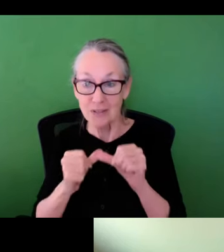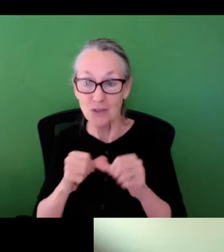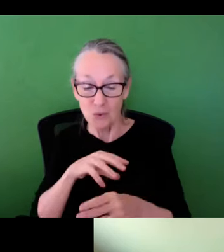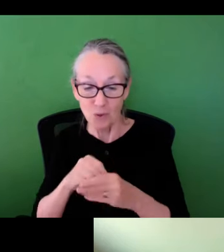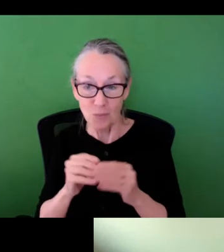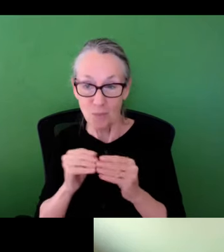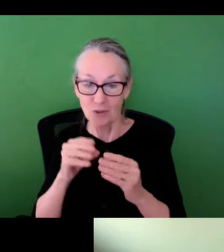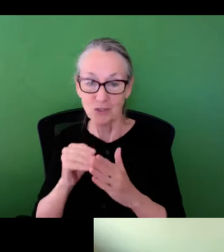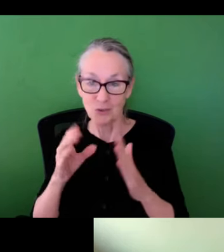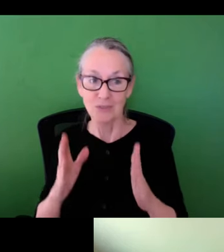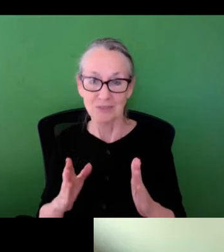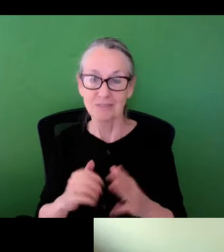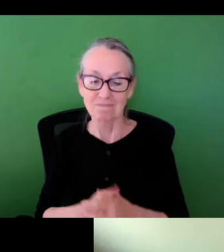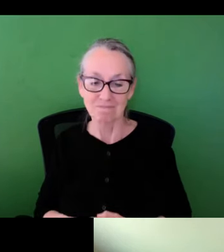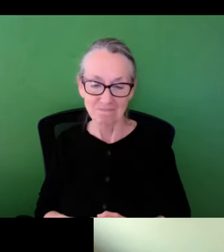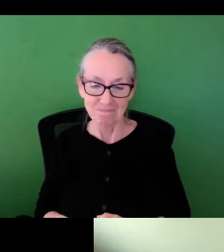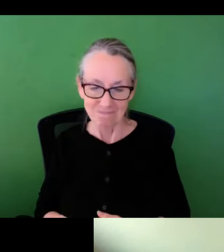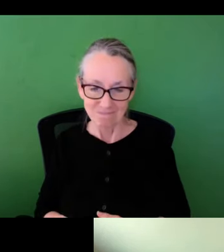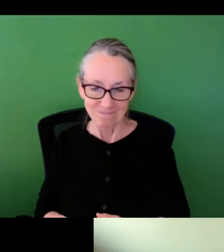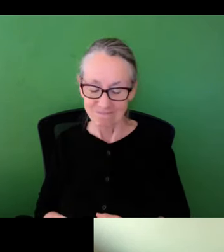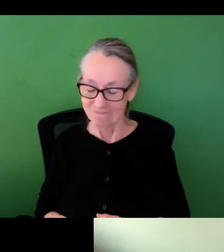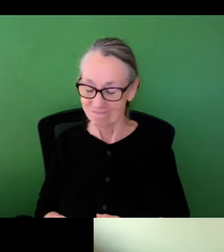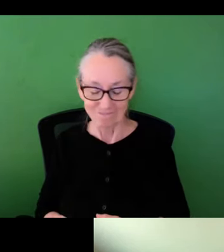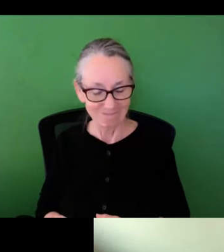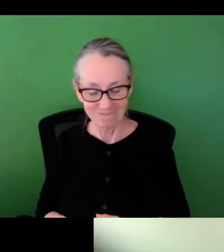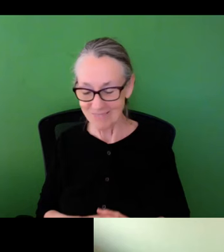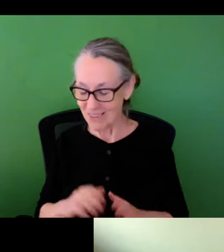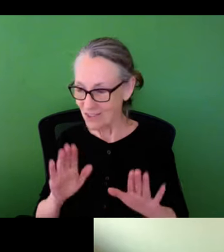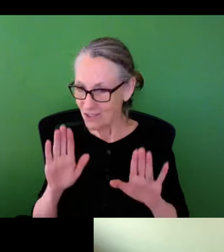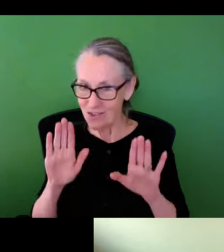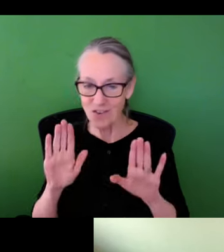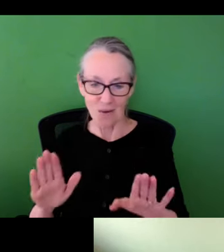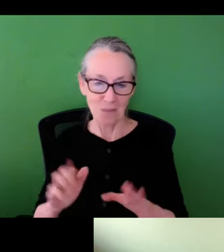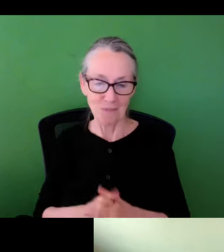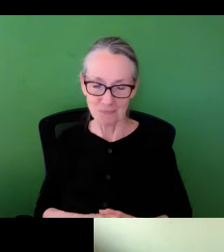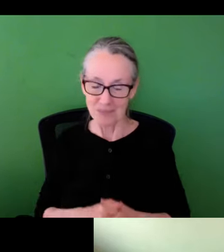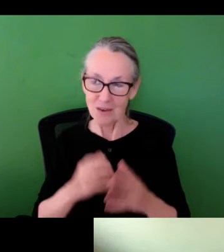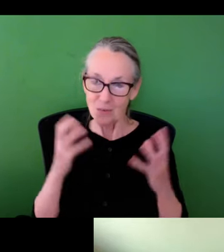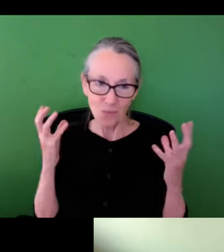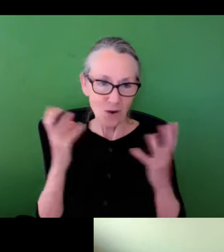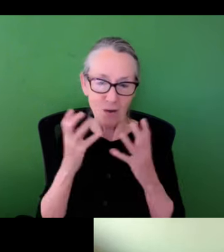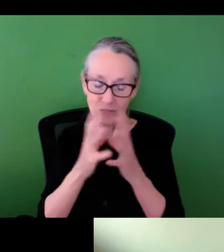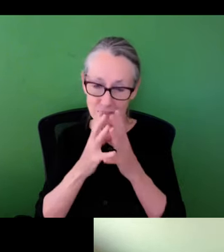are really sort of looking to grow continue to include more students in our work.